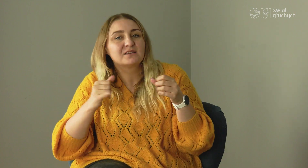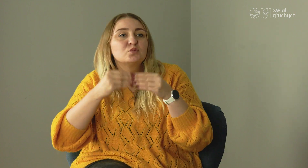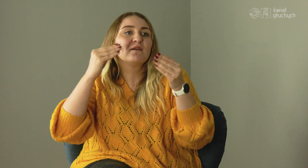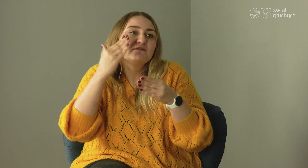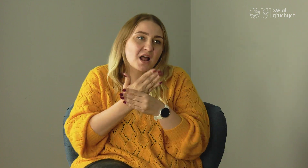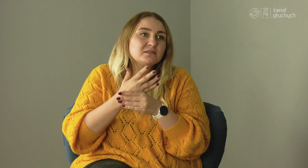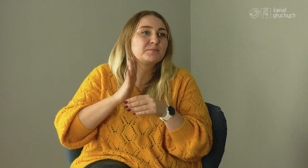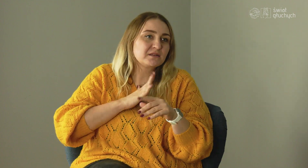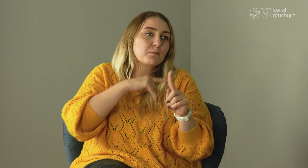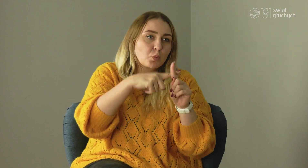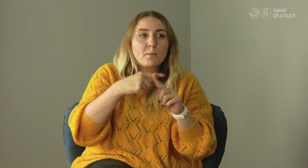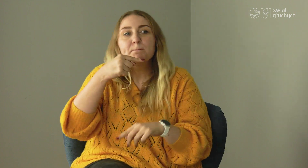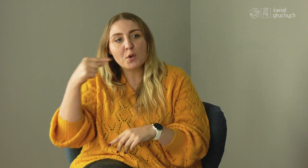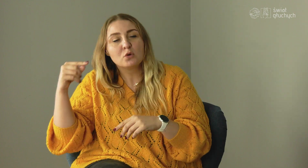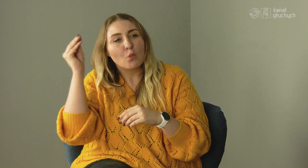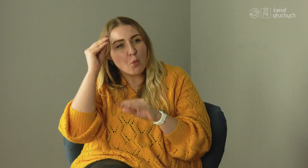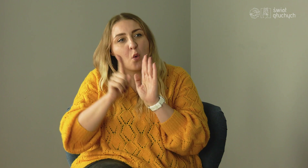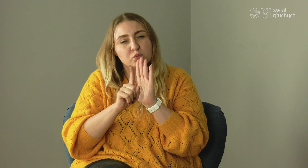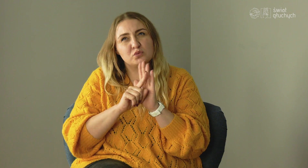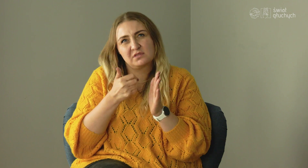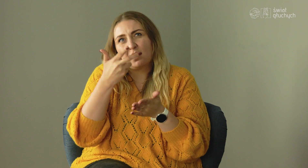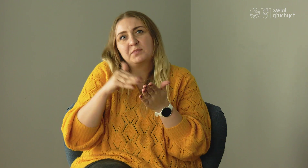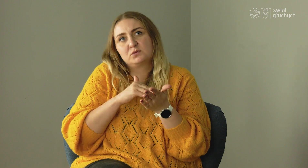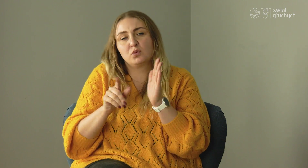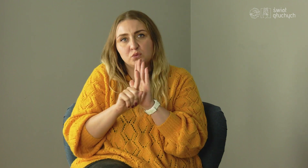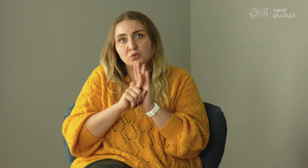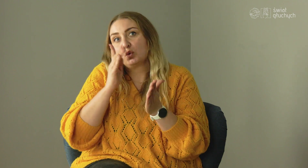How to develop your business, company, positives and negatives. I attended a few months for this training,